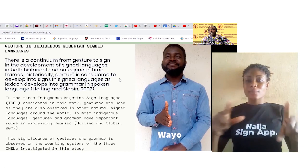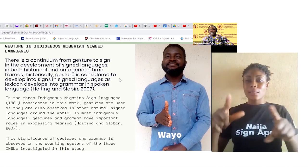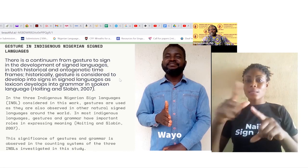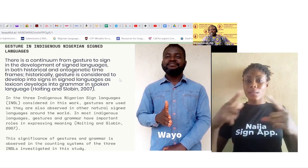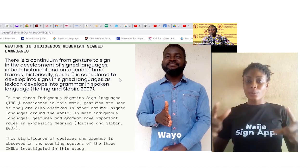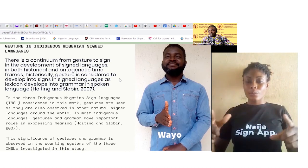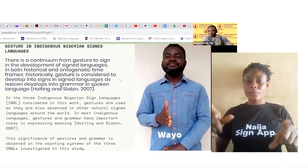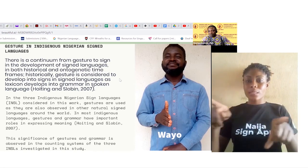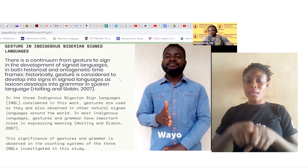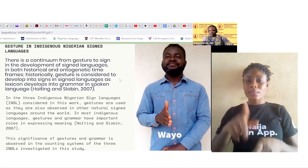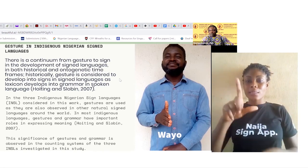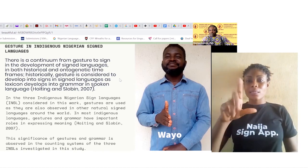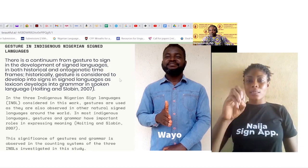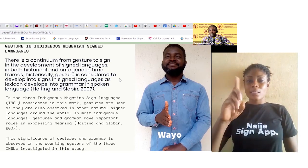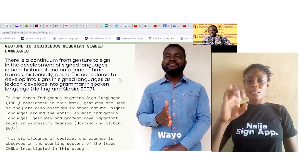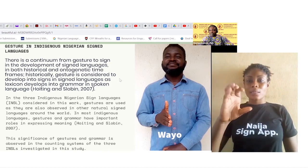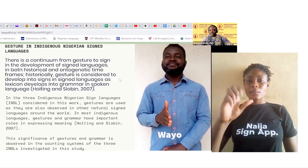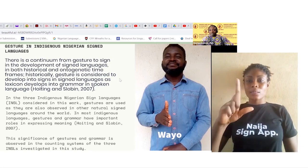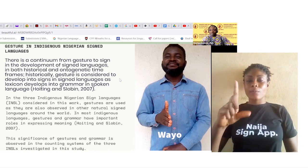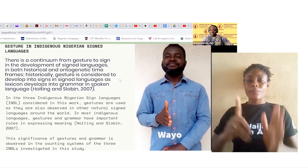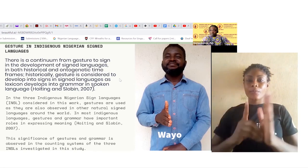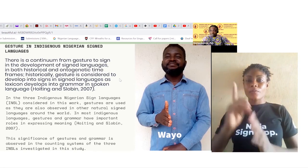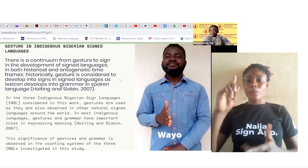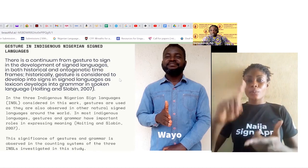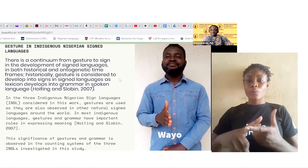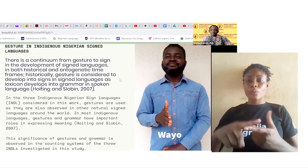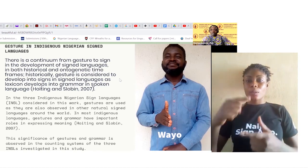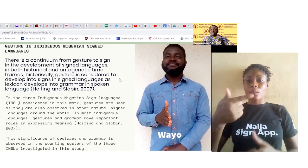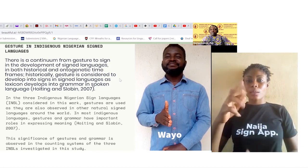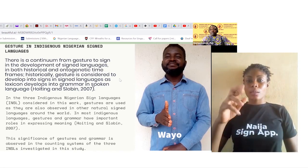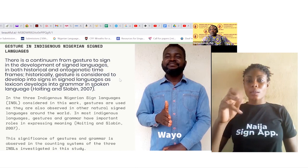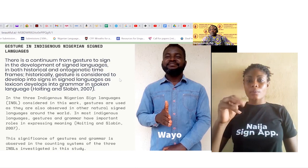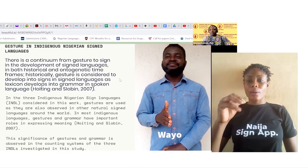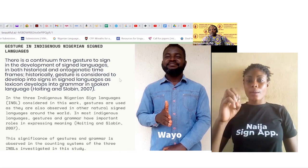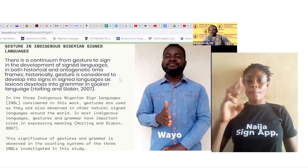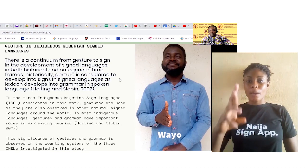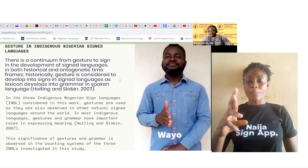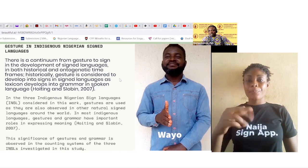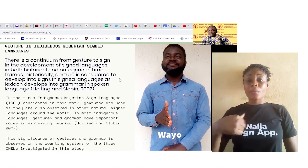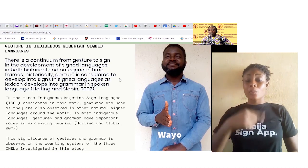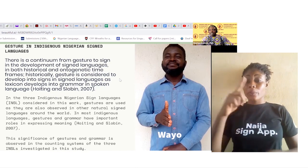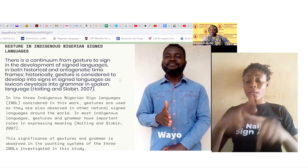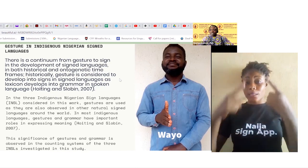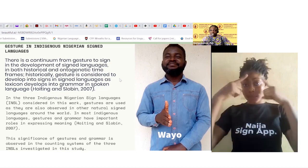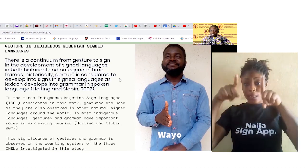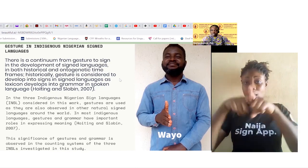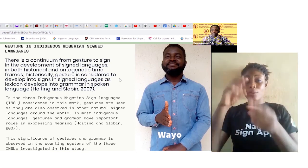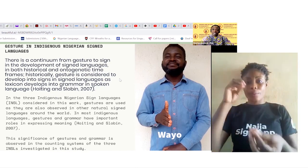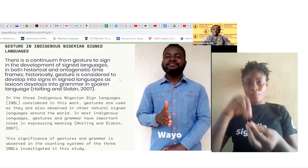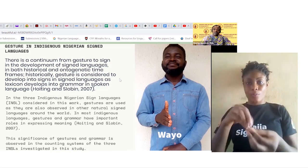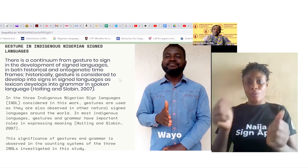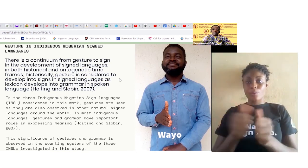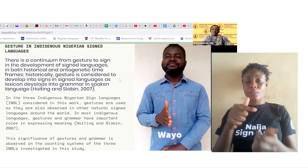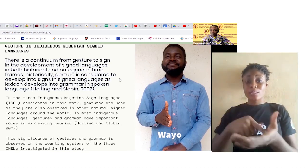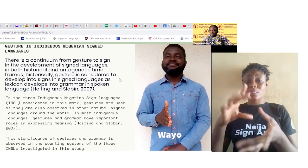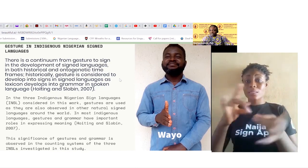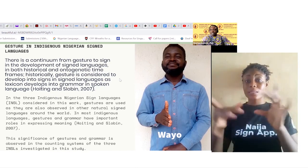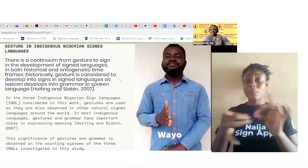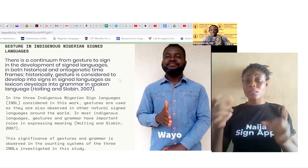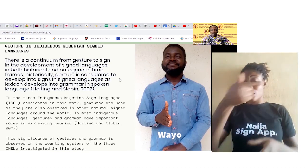can't agree more with this um statement because our study in the indigenous deaf communities have